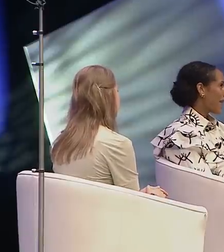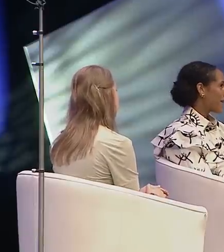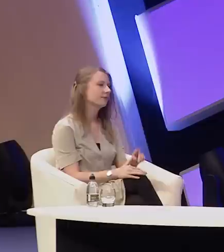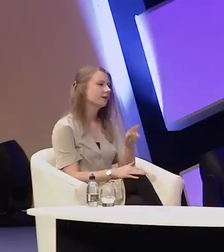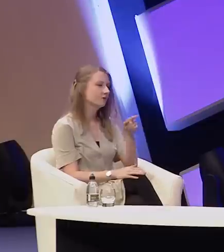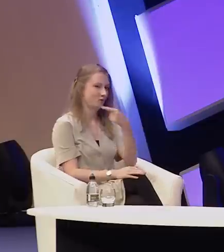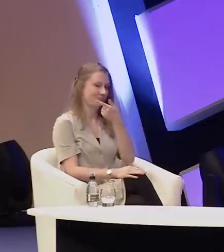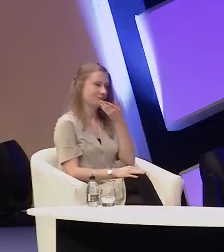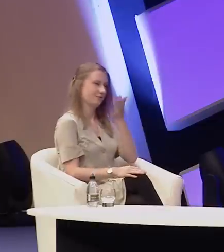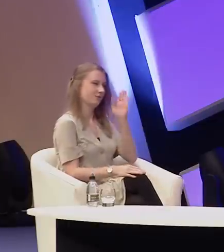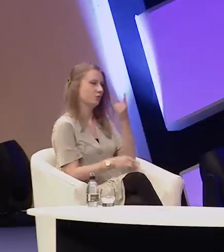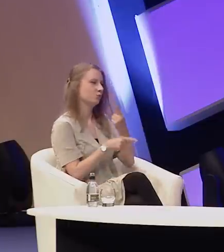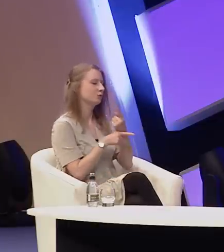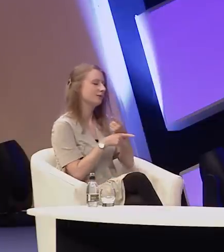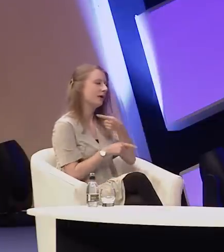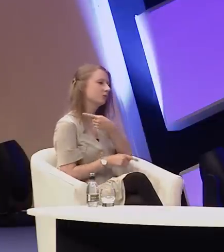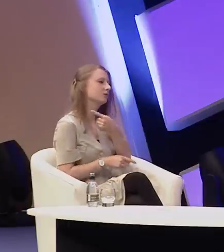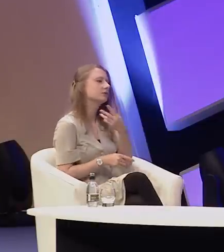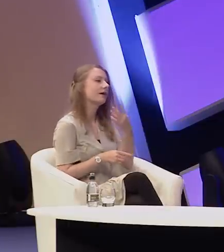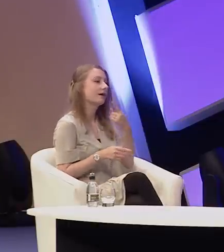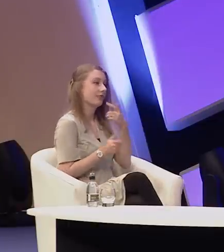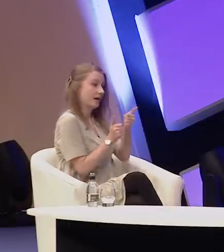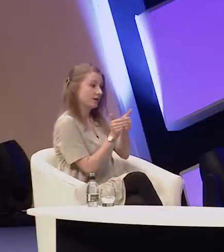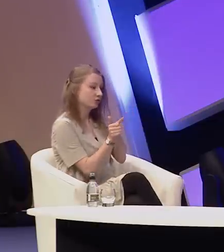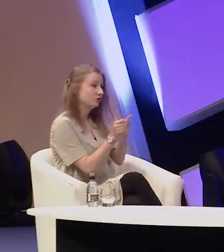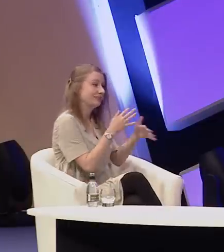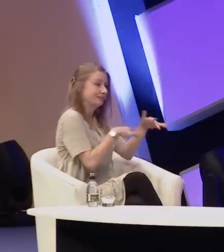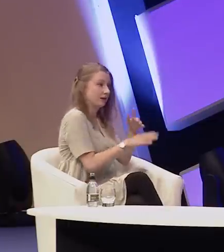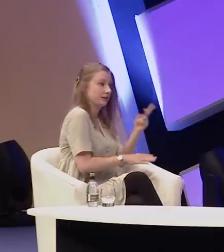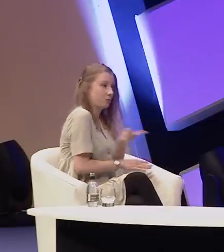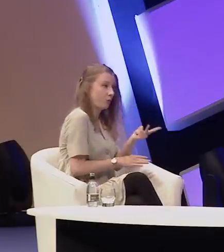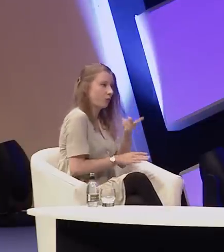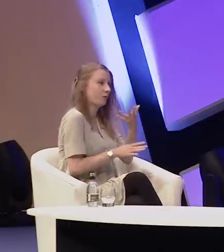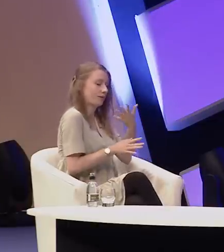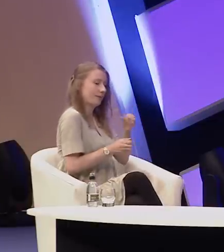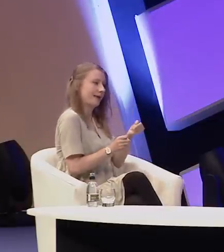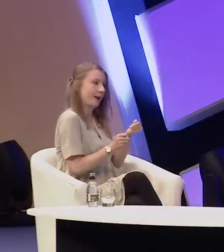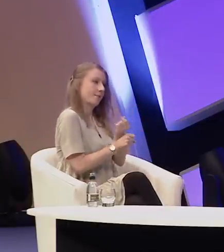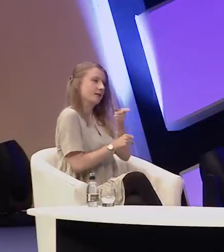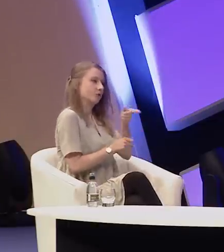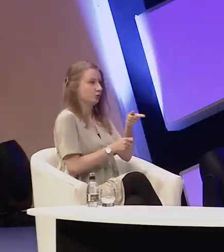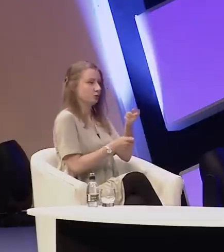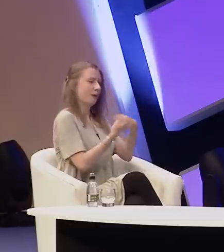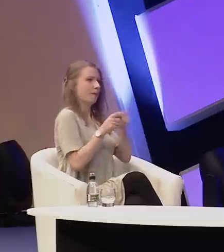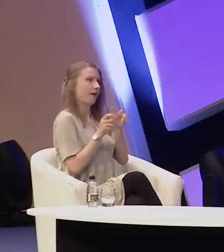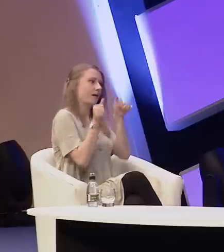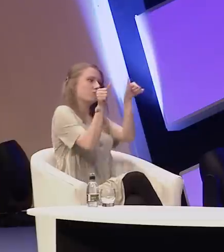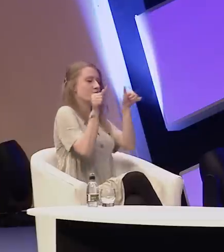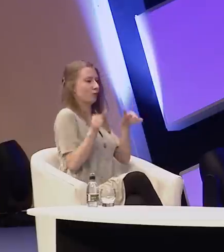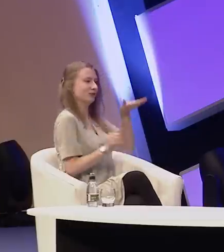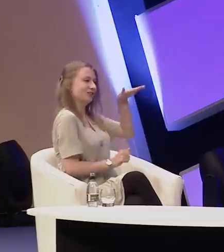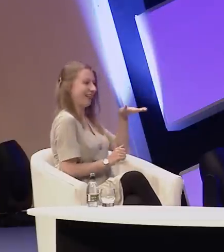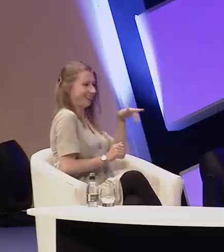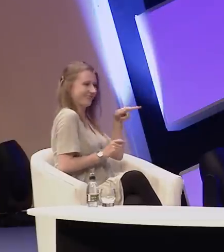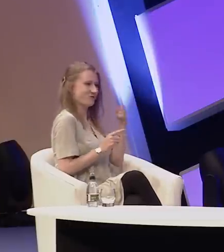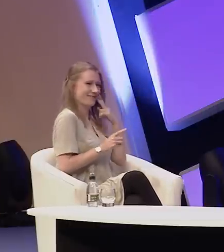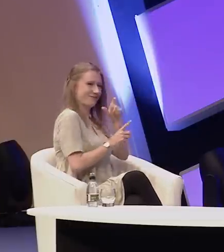You talked about how the industry and society has now made you into a poster child for the deaf community